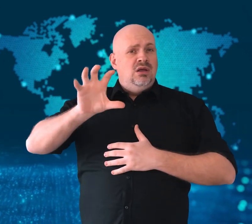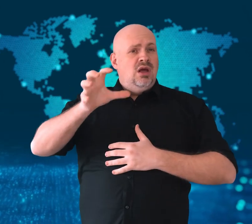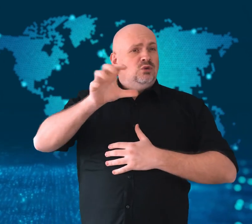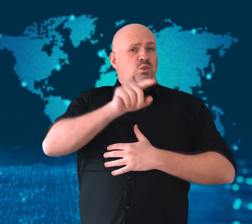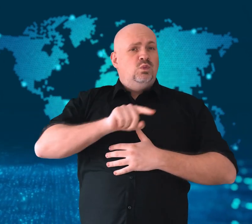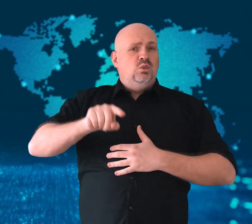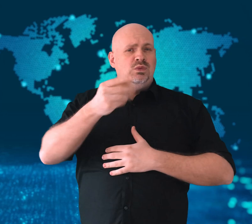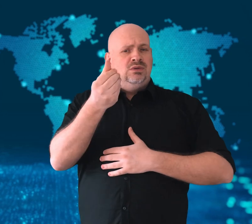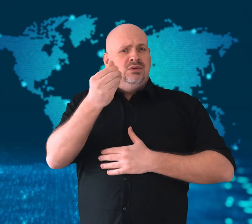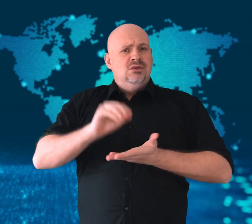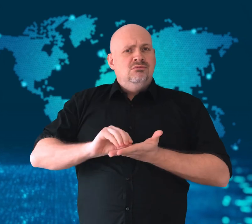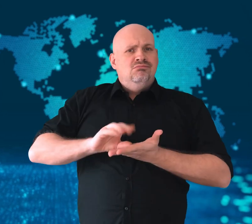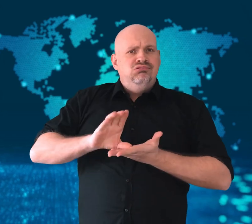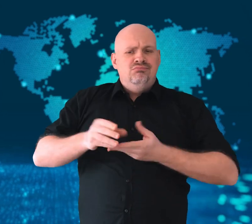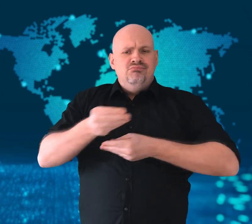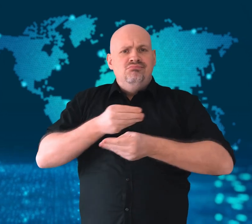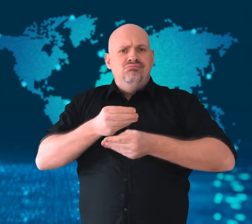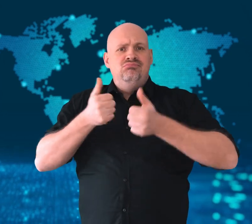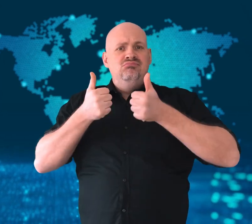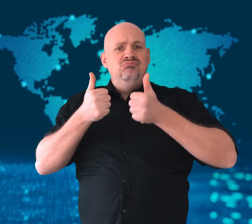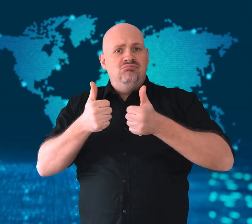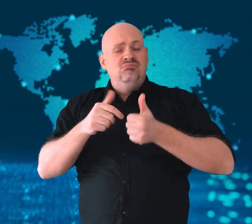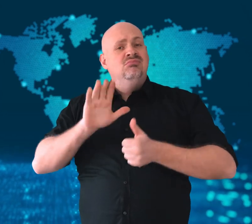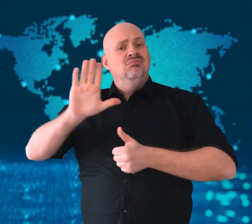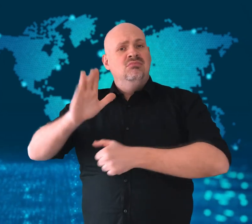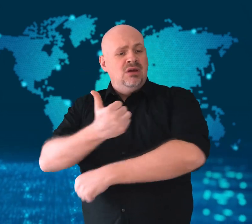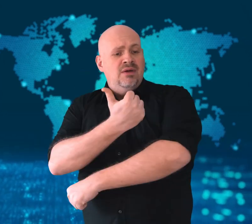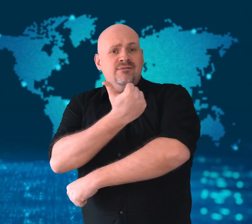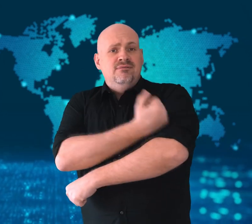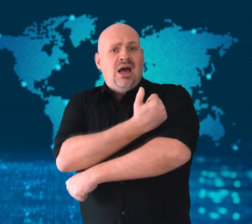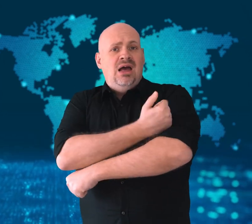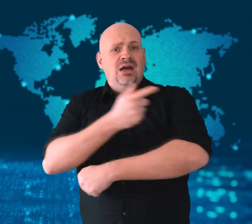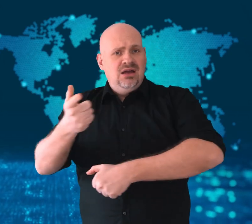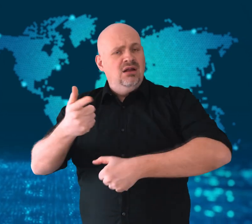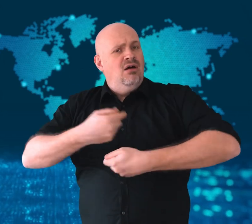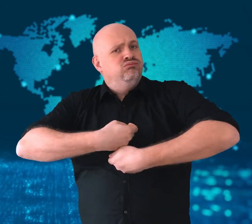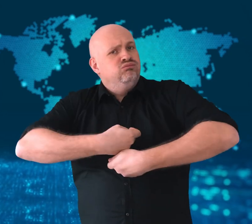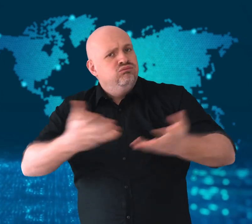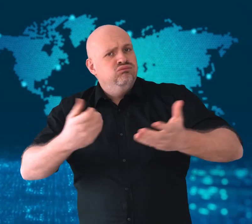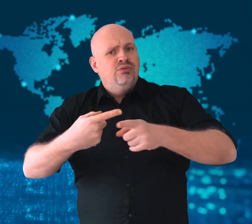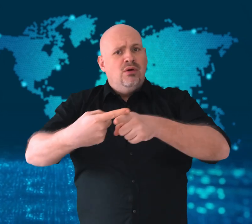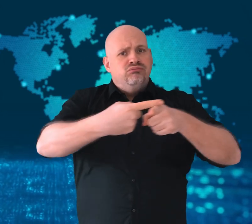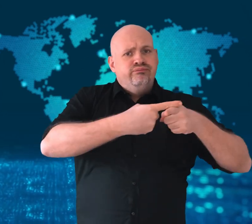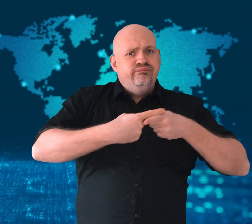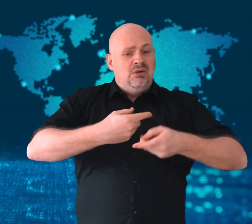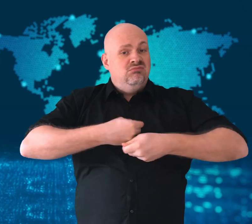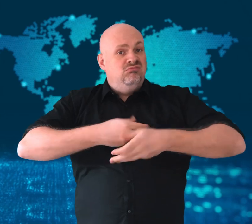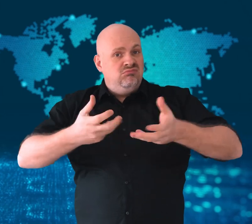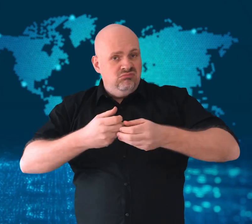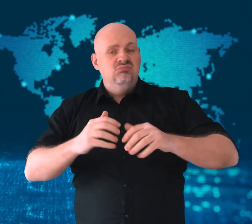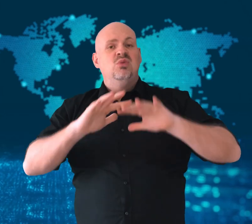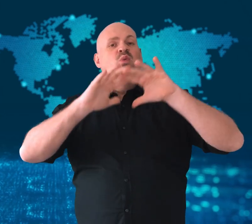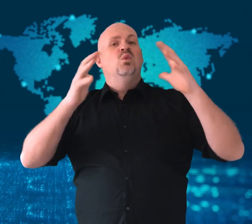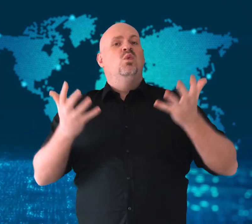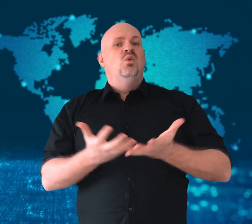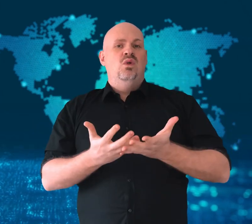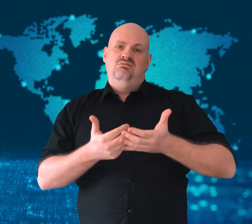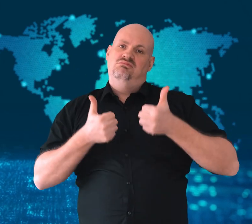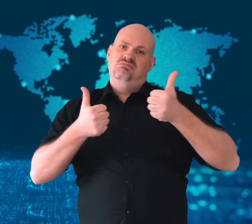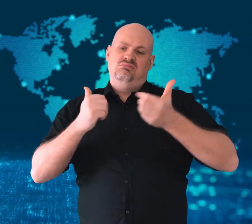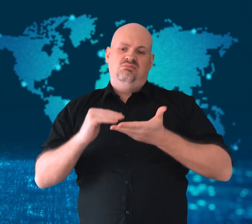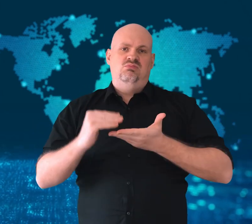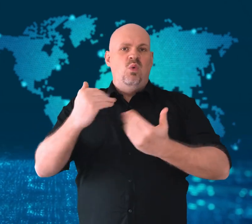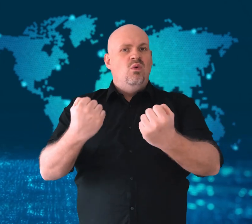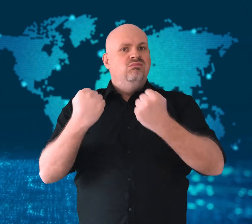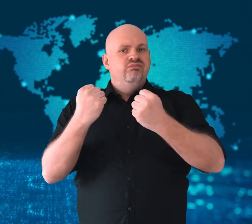better protected against COVID-19 if wealthy nations shared their